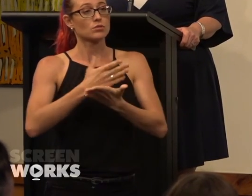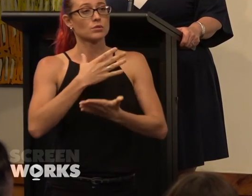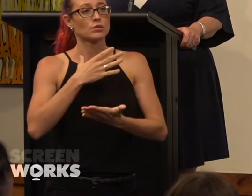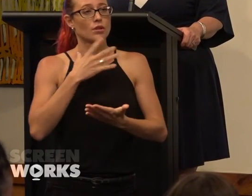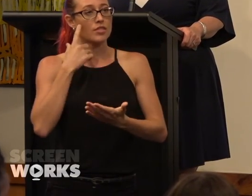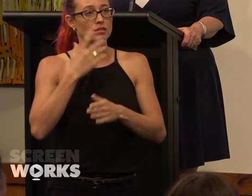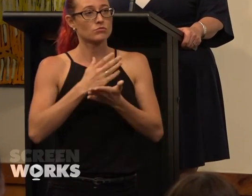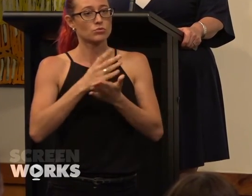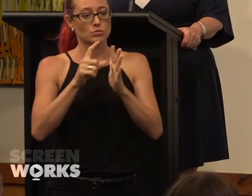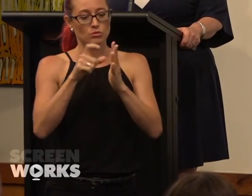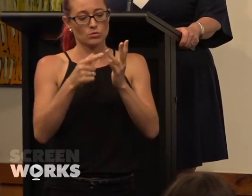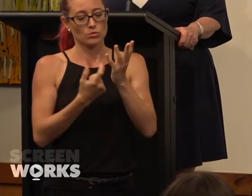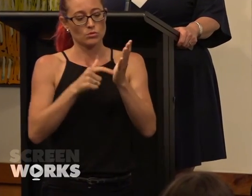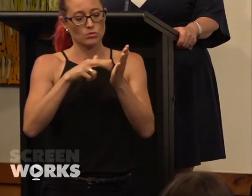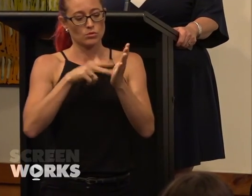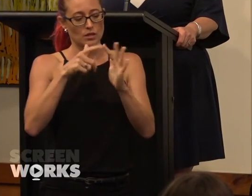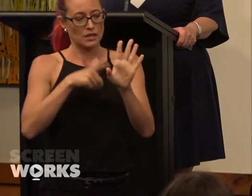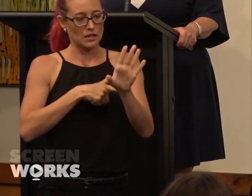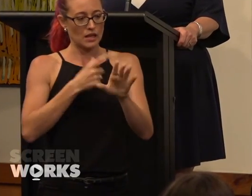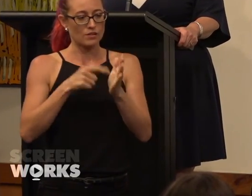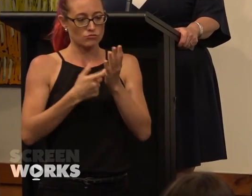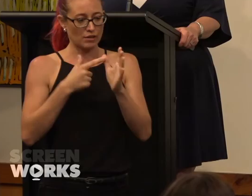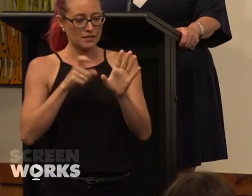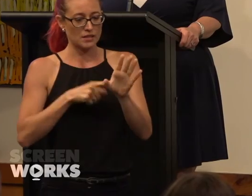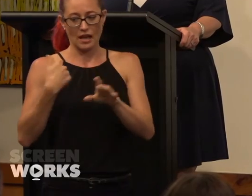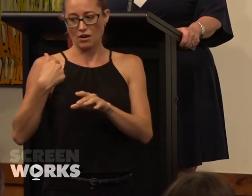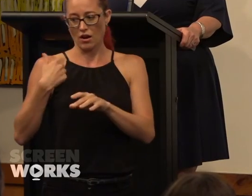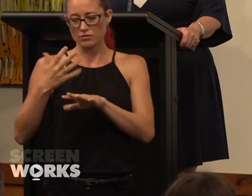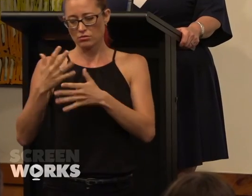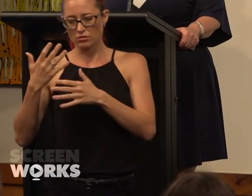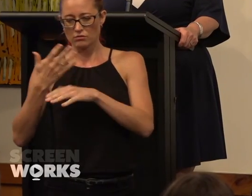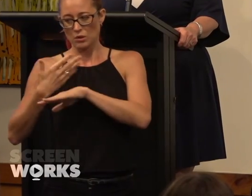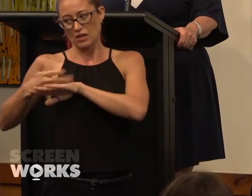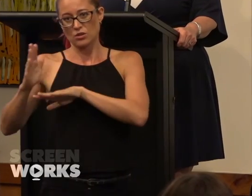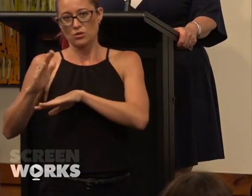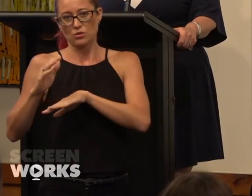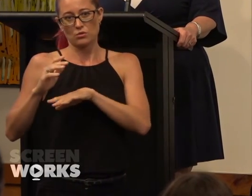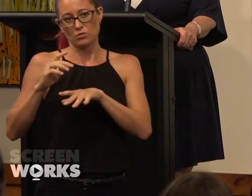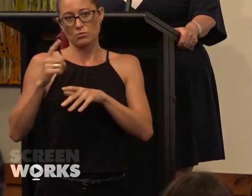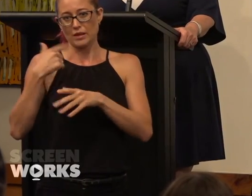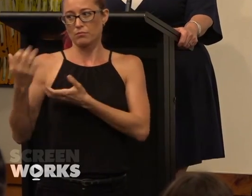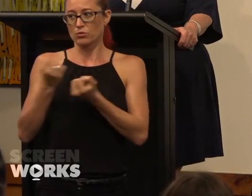was Courtney you know Tracy and I relatively new, able to be nimble and bring new programs into play.